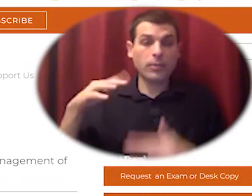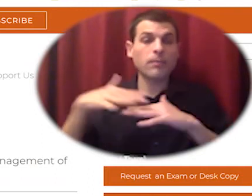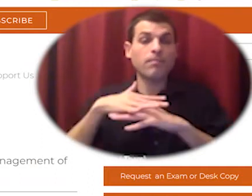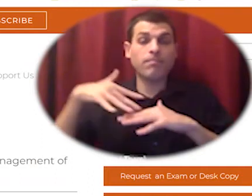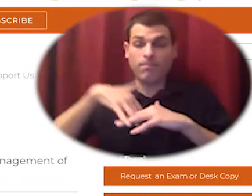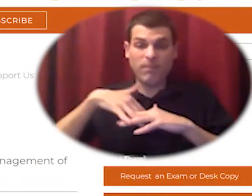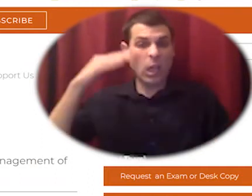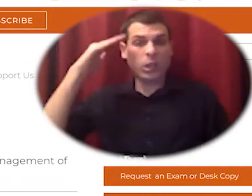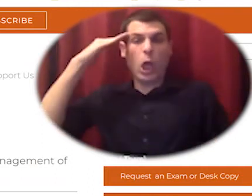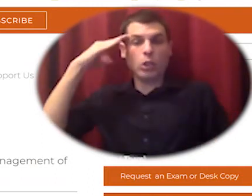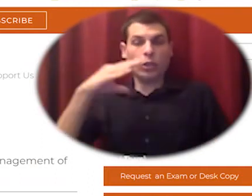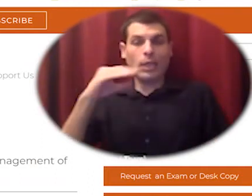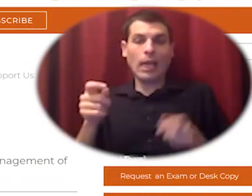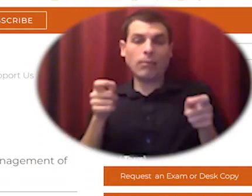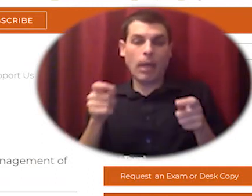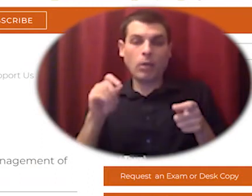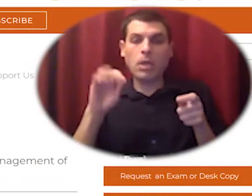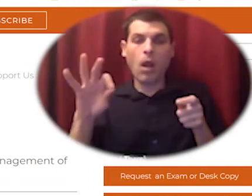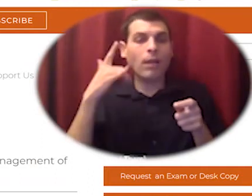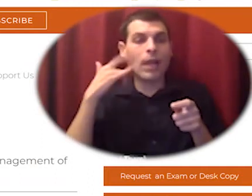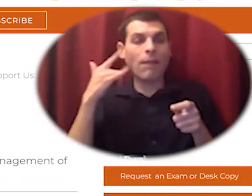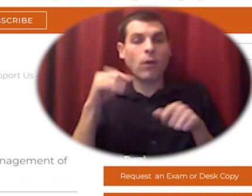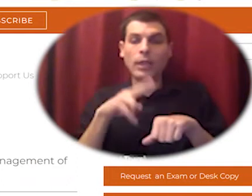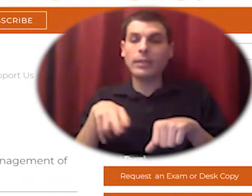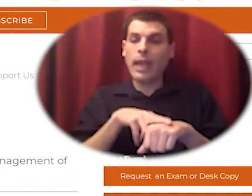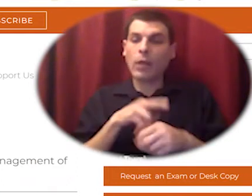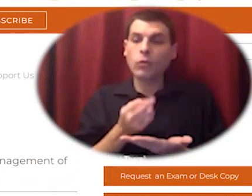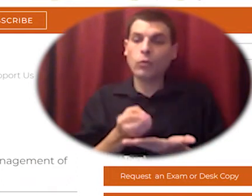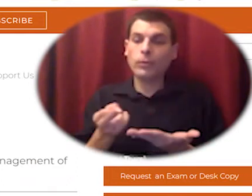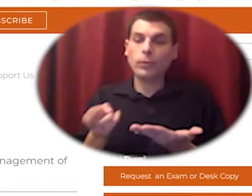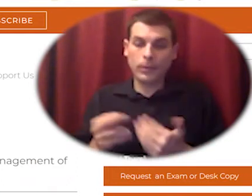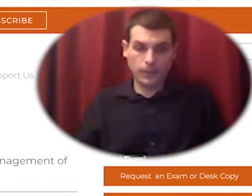of california's natural resources and in addition to